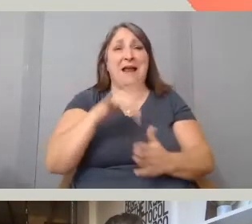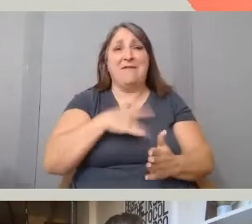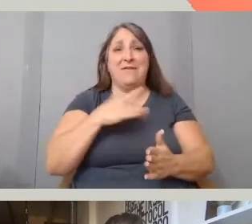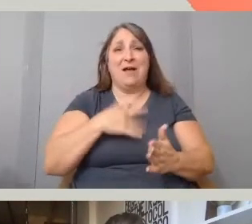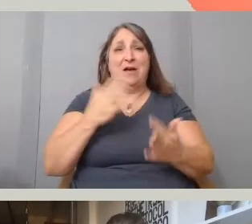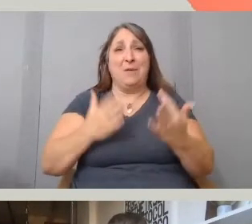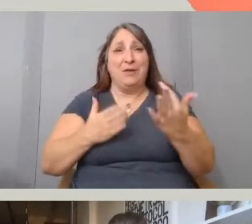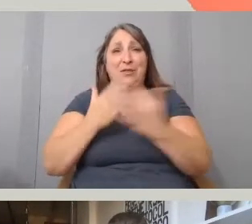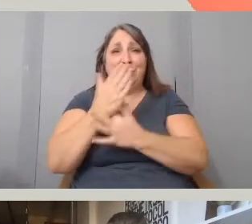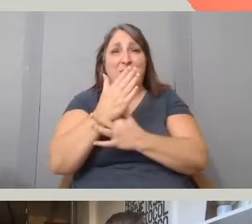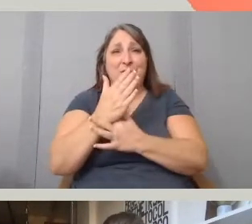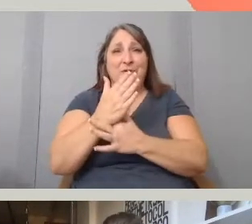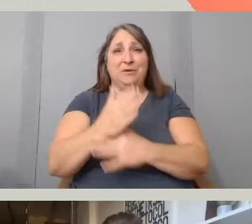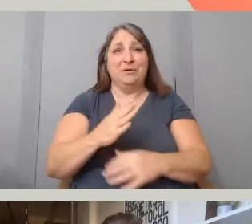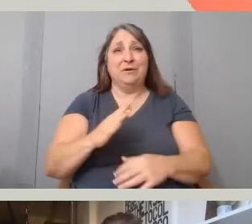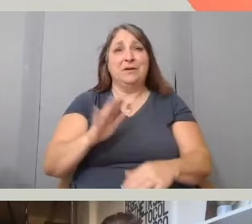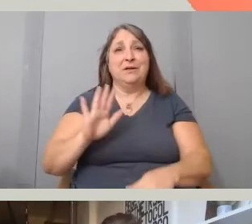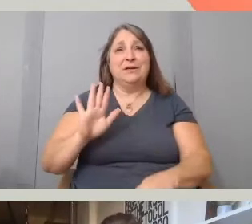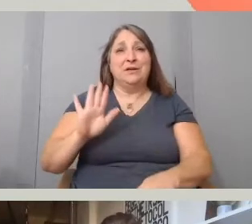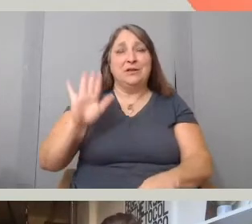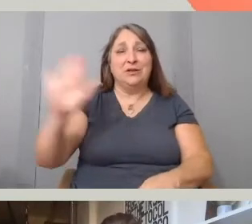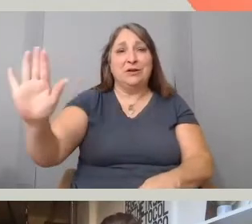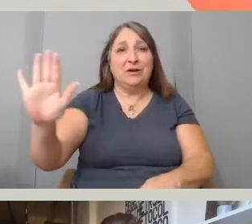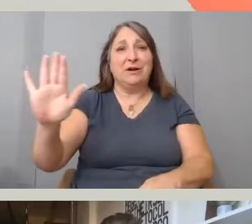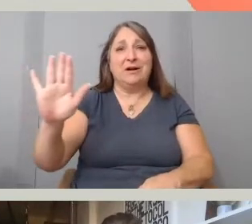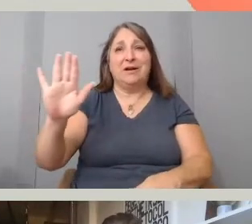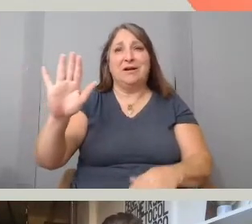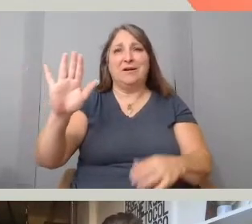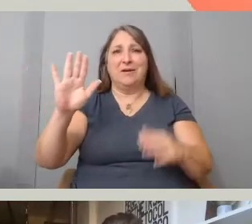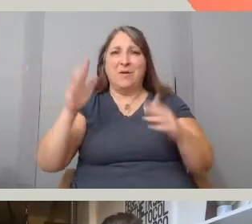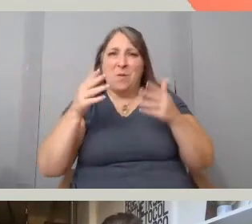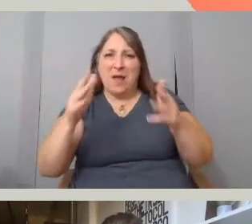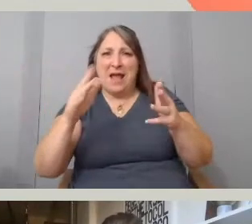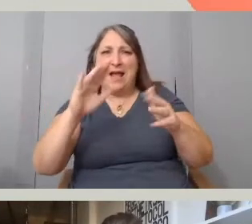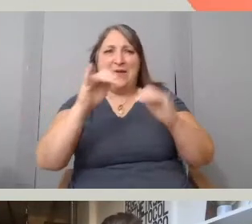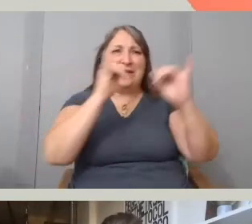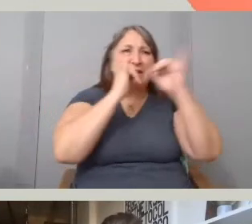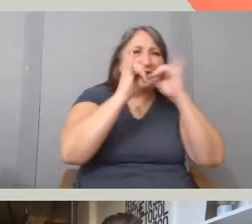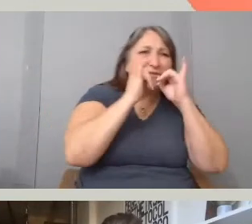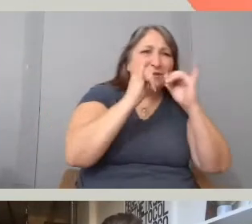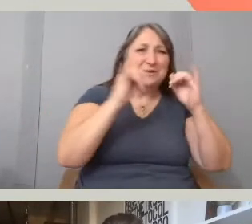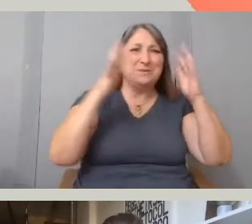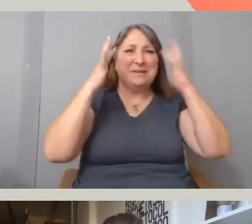nonlinear, linear argument meaningful composition of interviews but also sounds and images